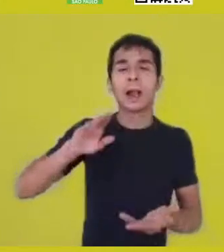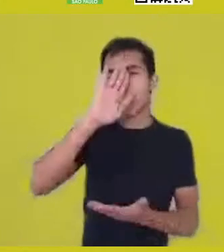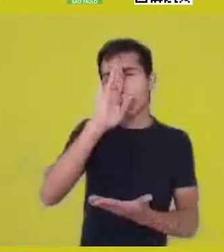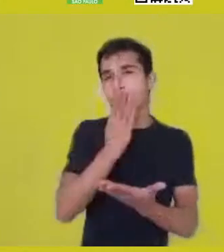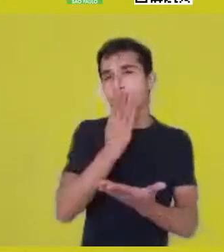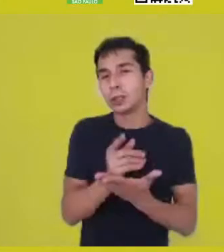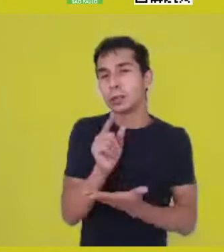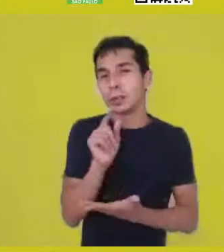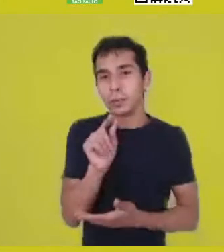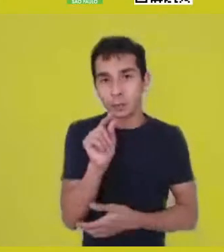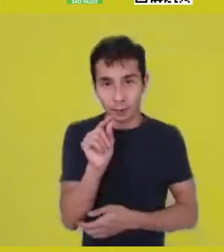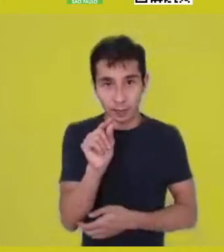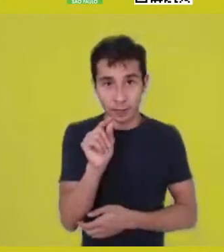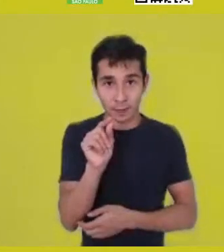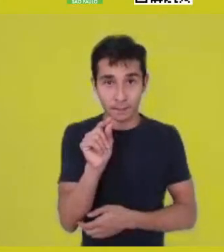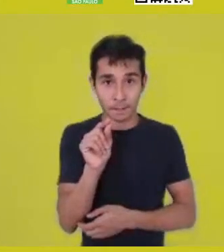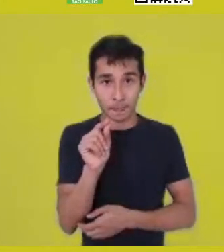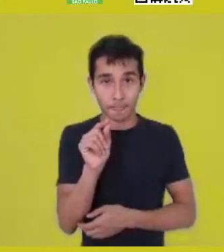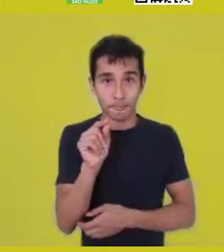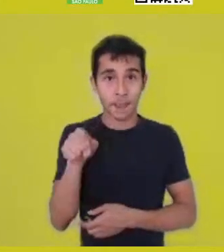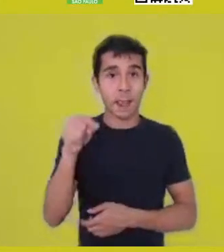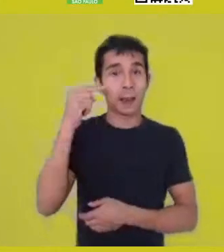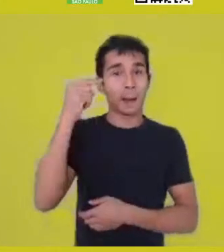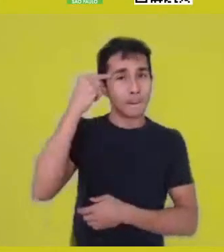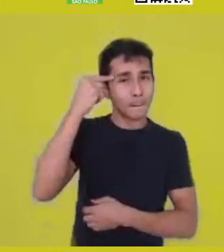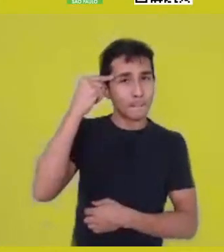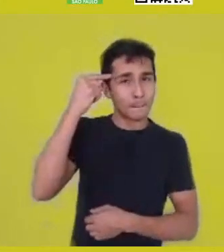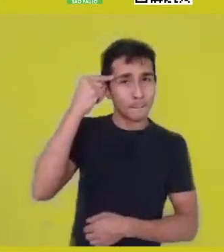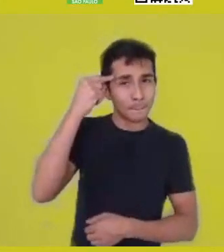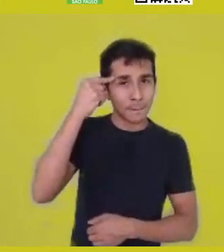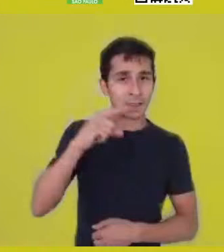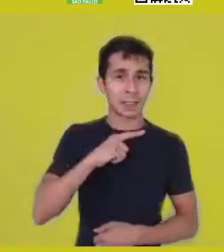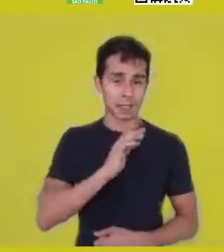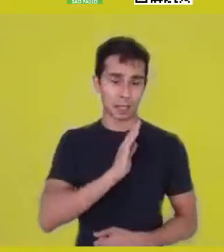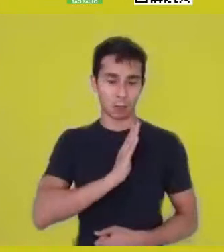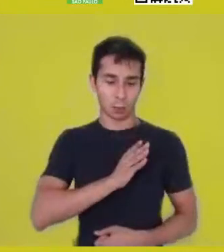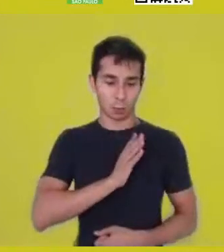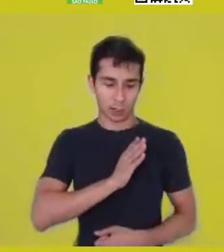from a coronarian, cardiographed understanding,